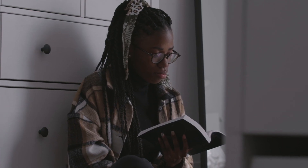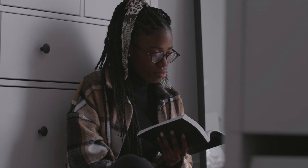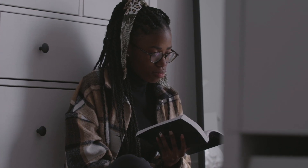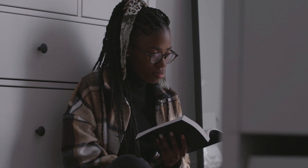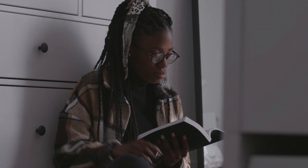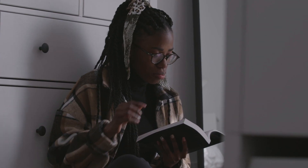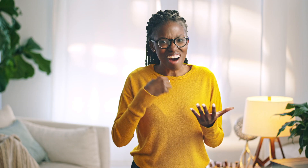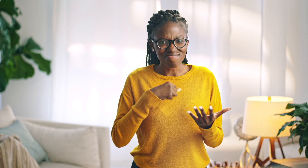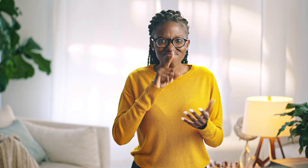That really stuck with me.